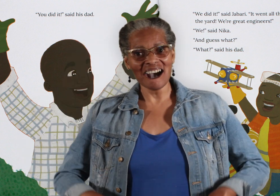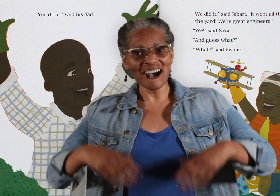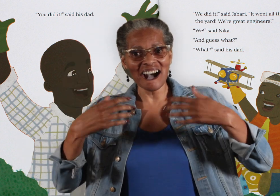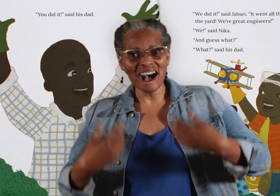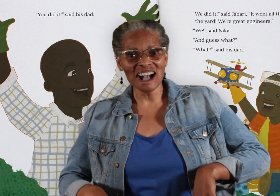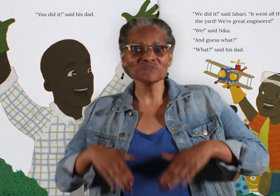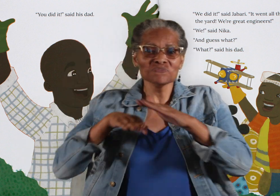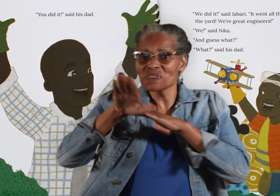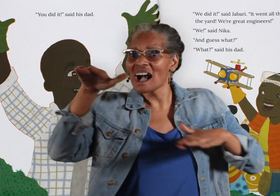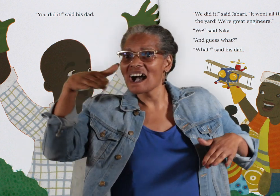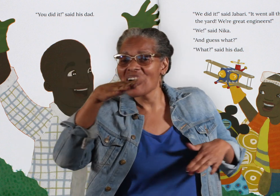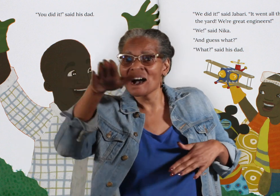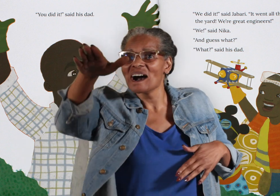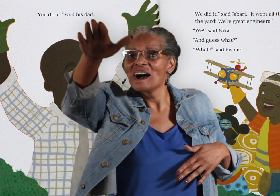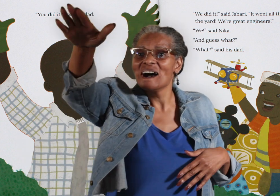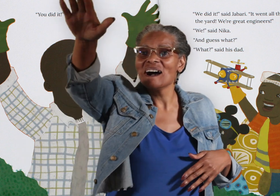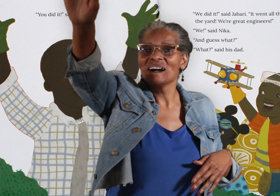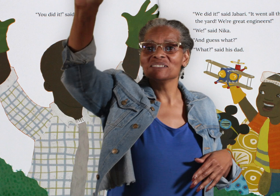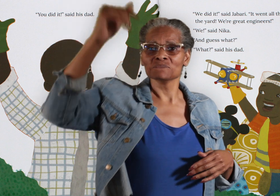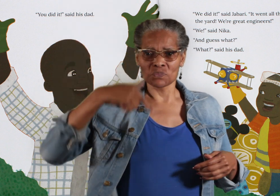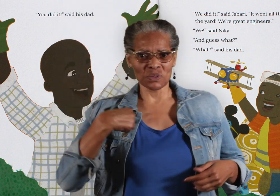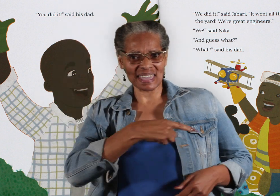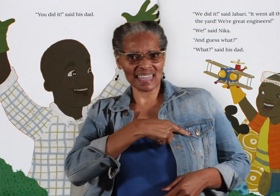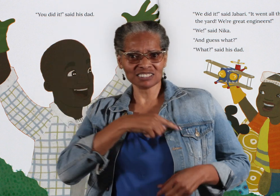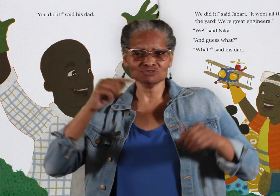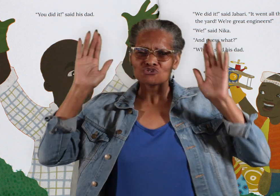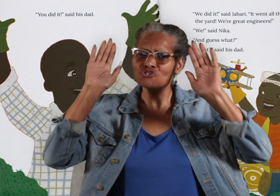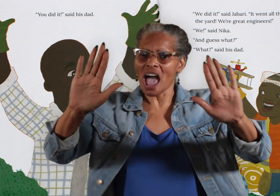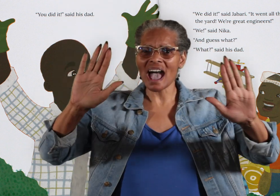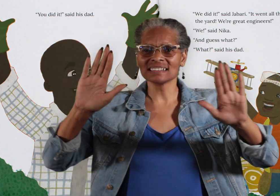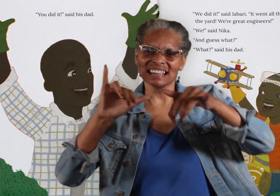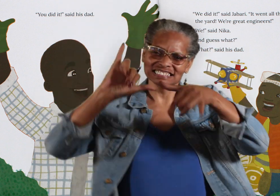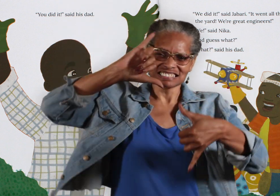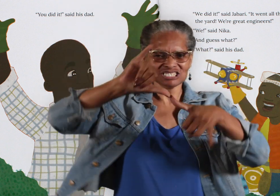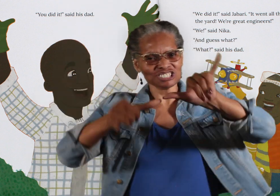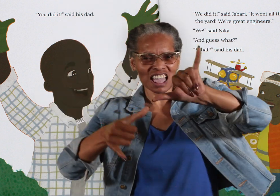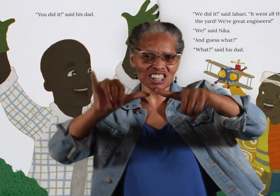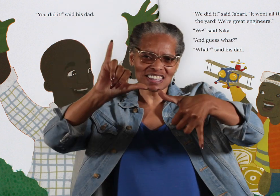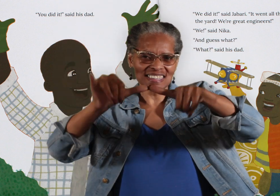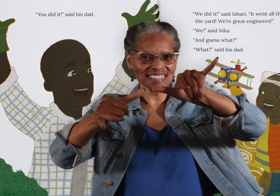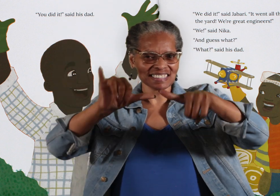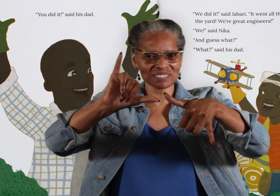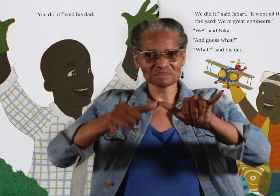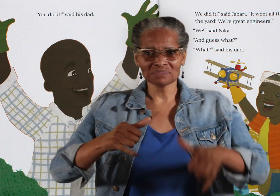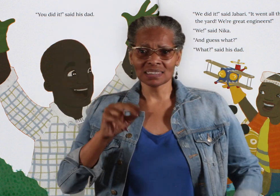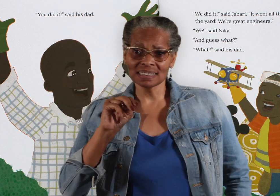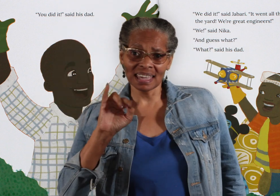"It went all the way across the yard! We're great engineers!"